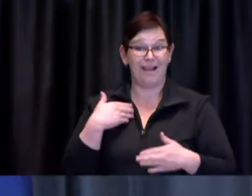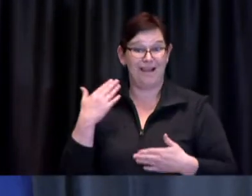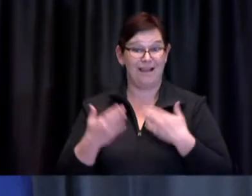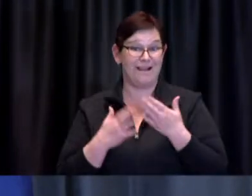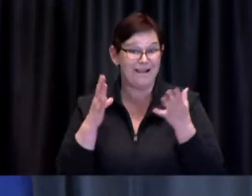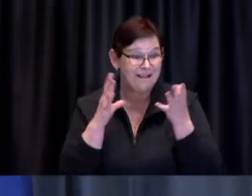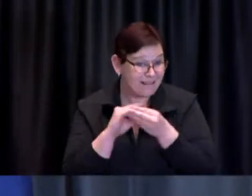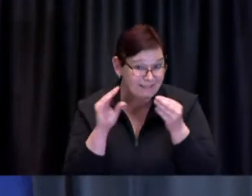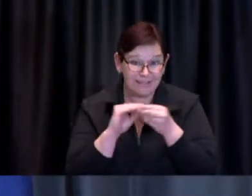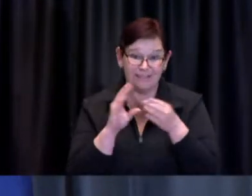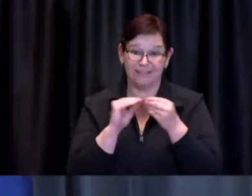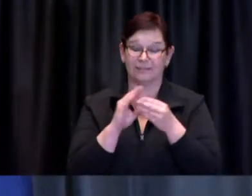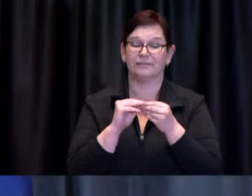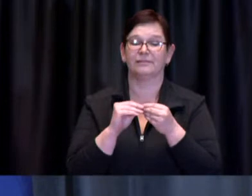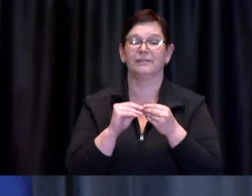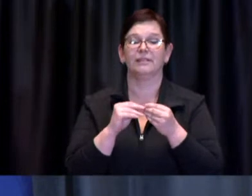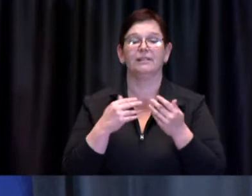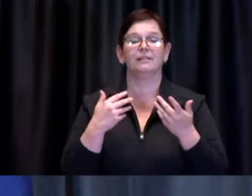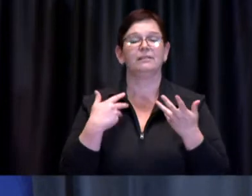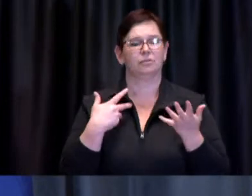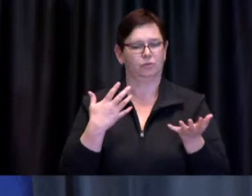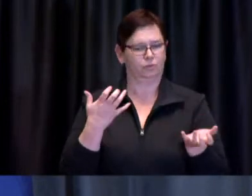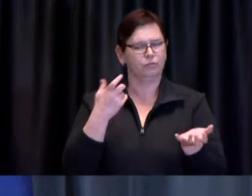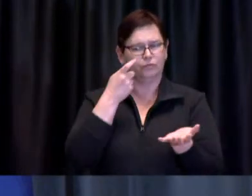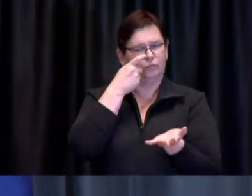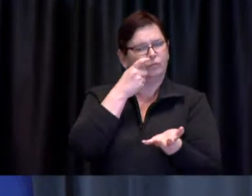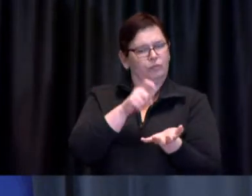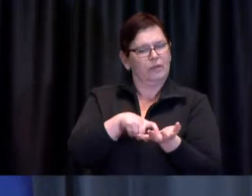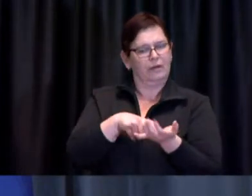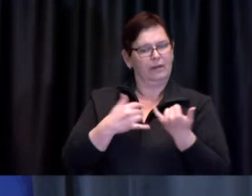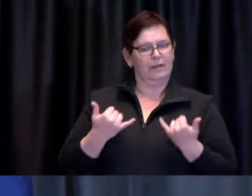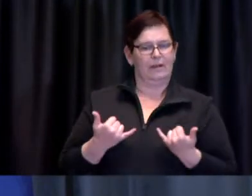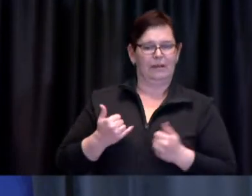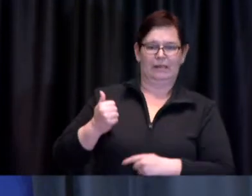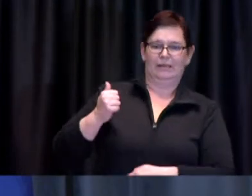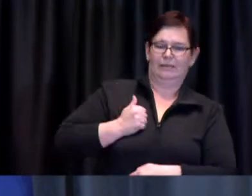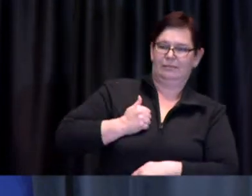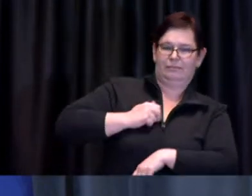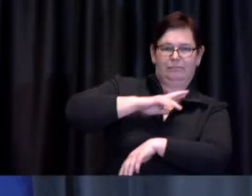I'd like to acknowledge that this is National Public Safety Telecommunicators Week.